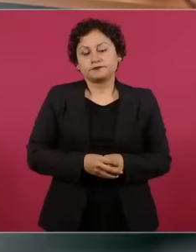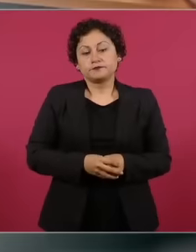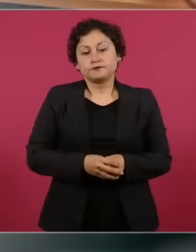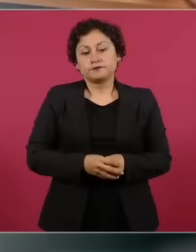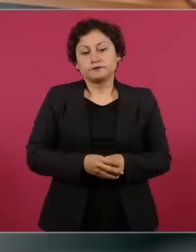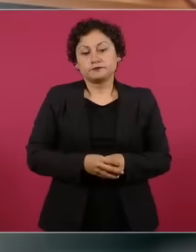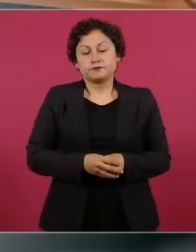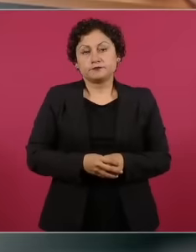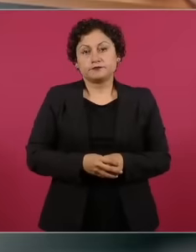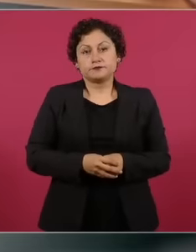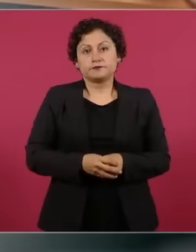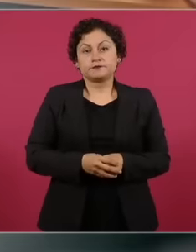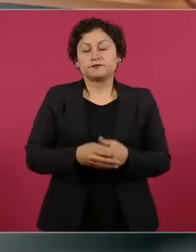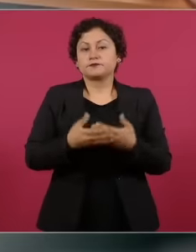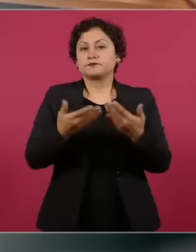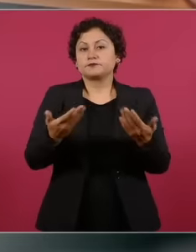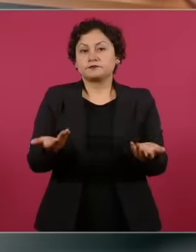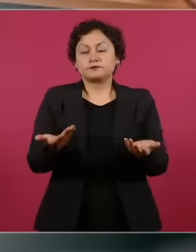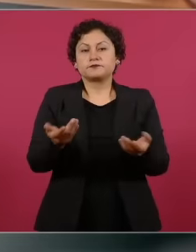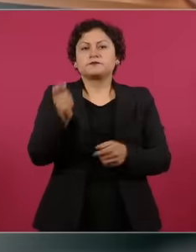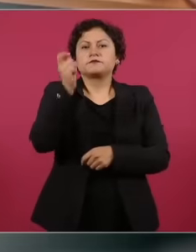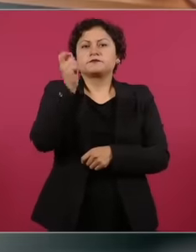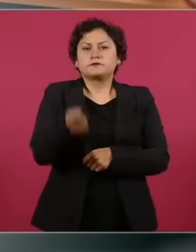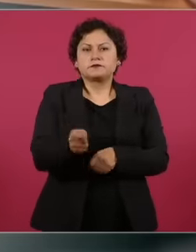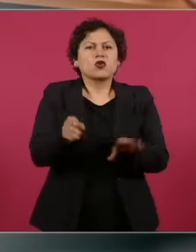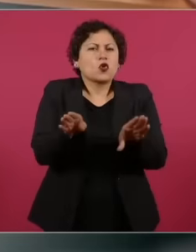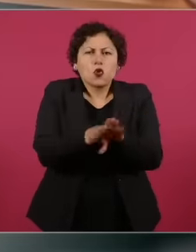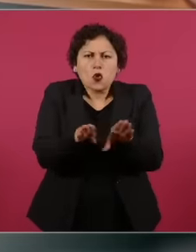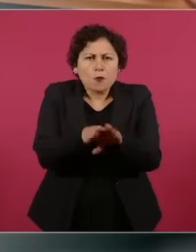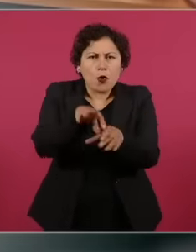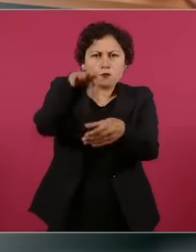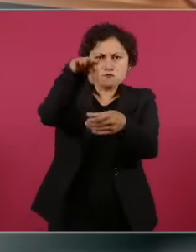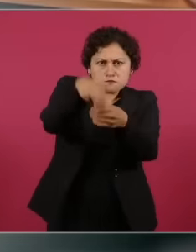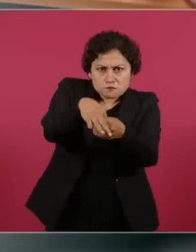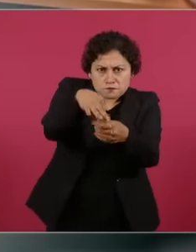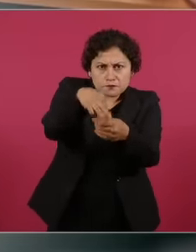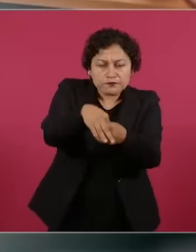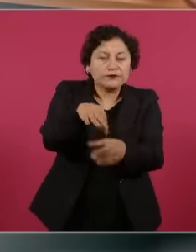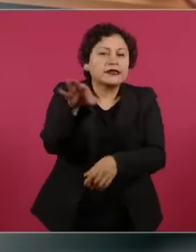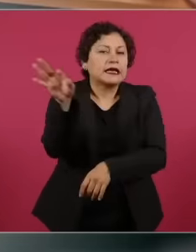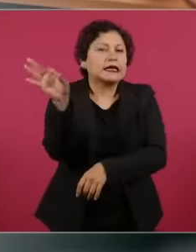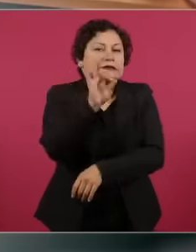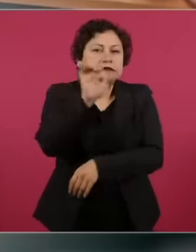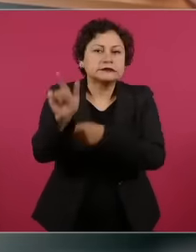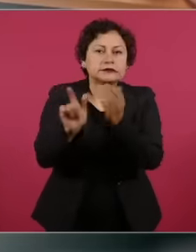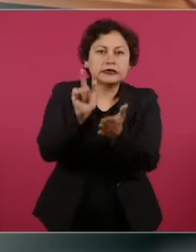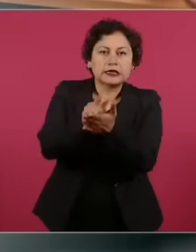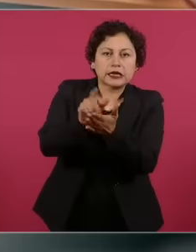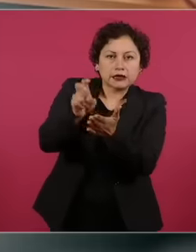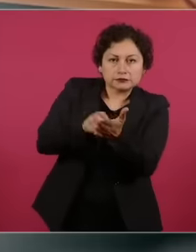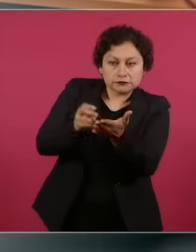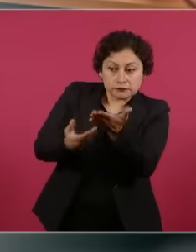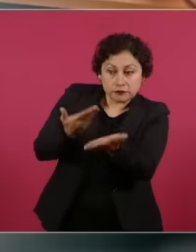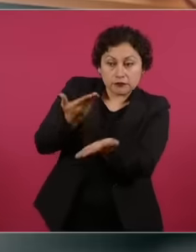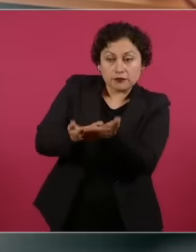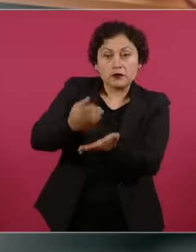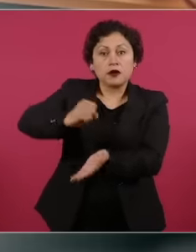finally, what will this electoral process be like? If this reform is approved, the renewal of positions in the